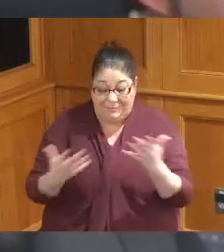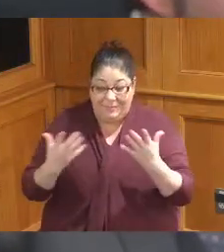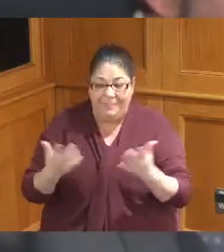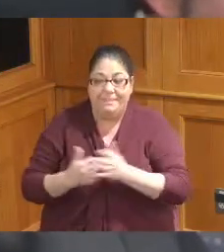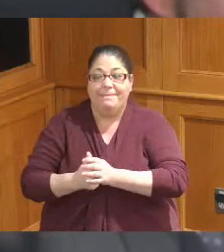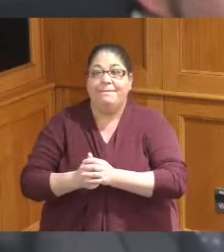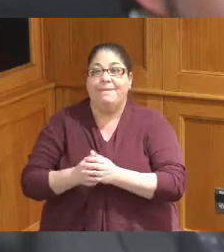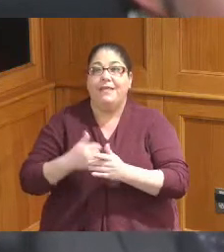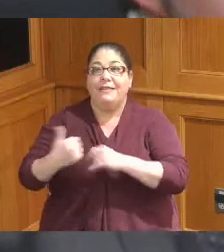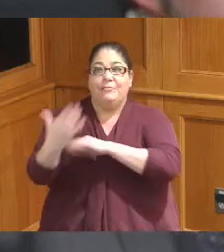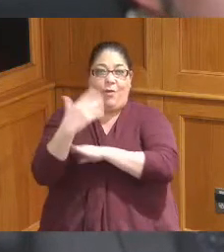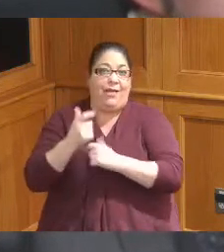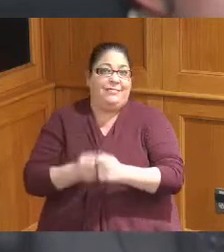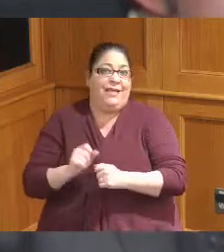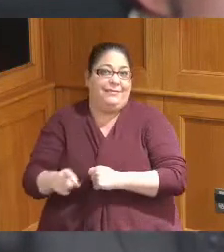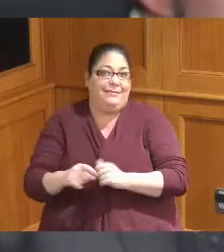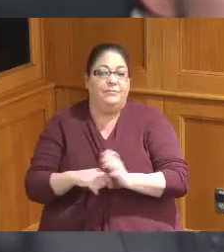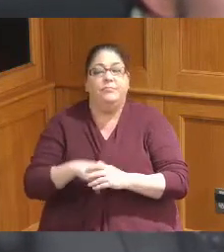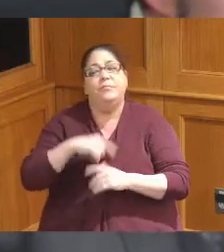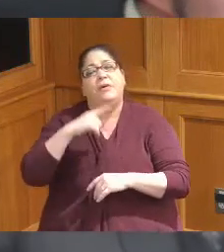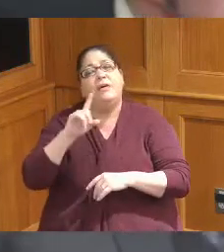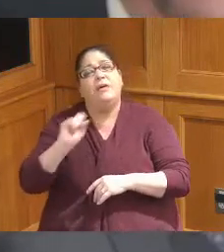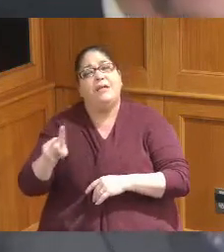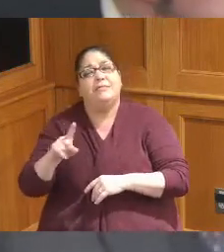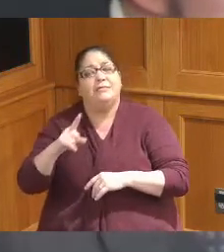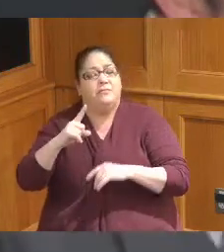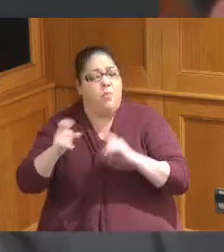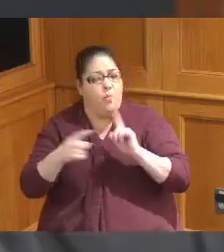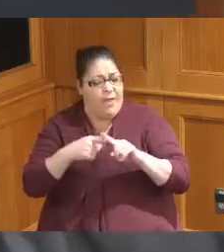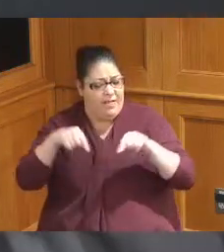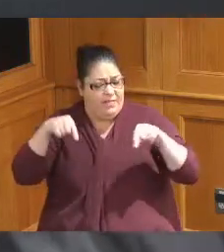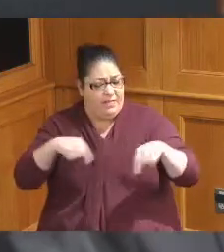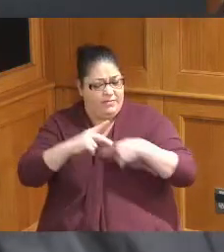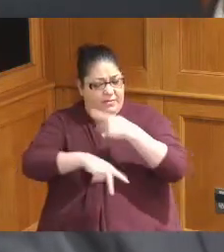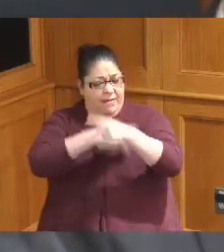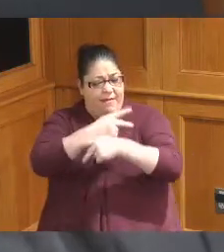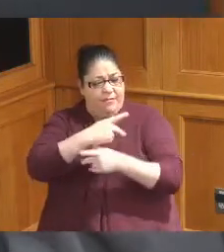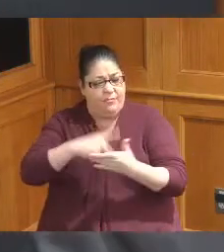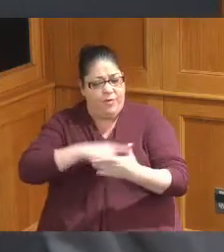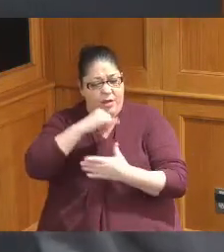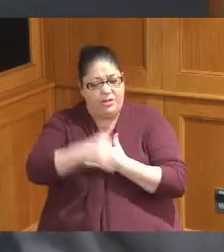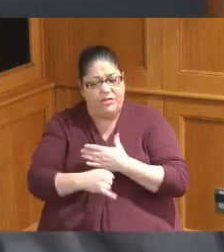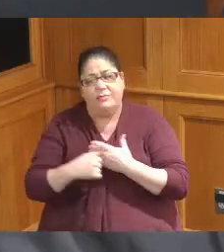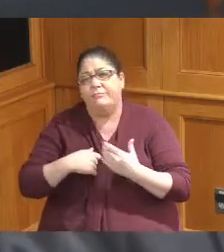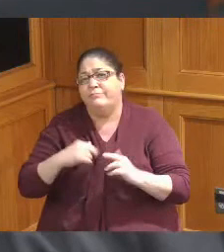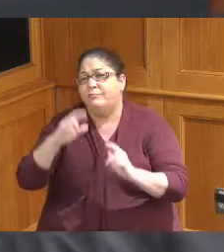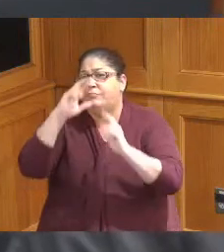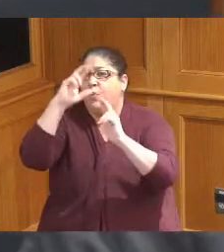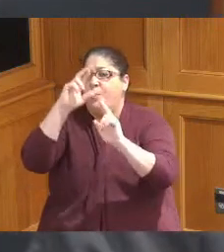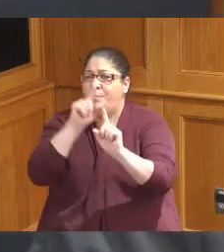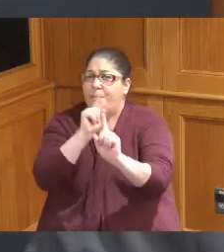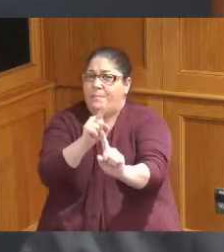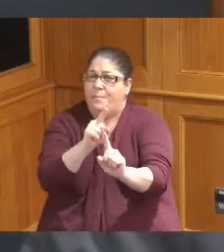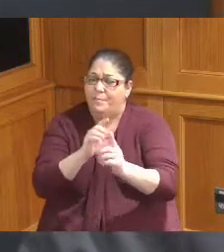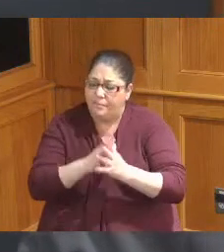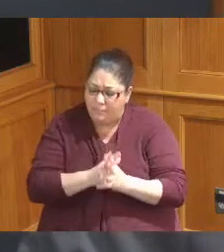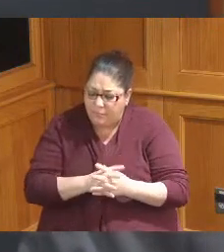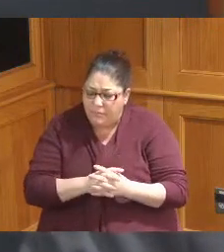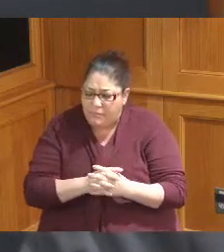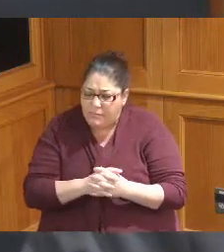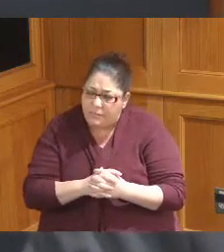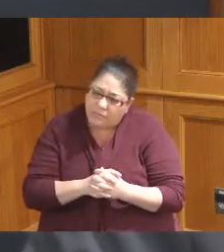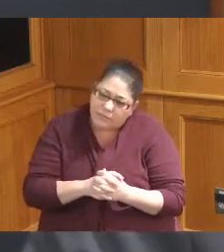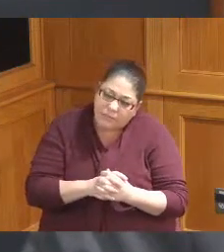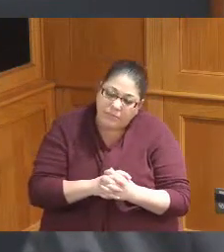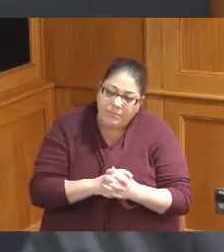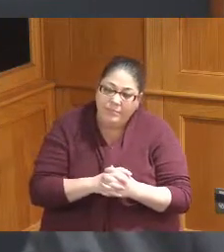know when we do these kinds of projects I would hope and I would you know as as policy makers